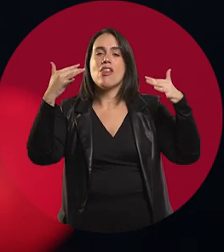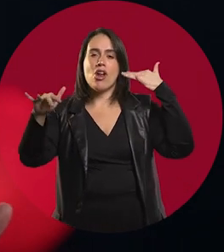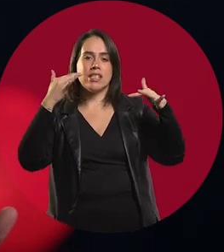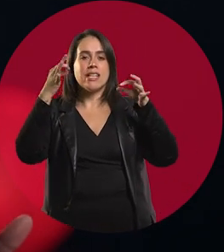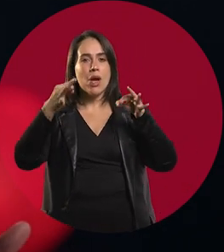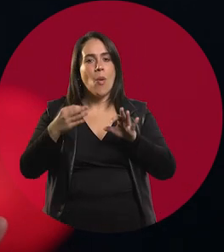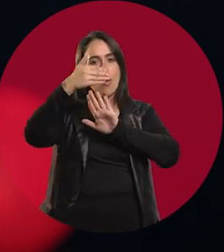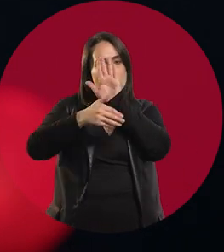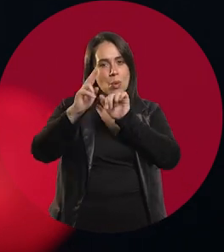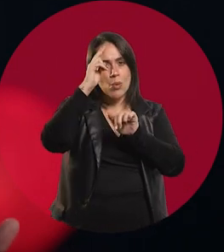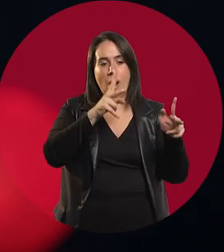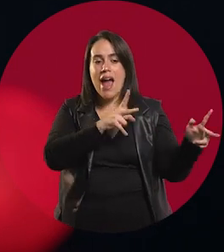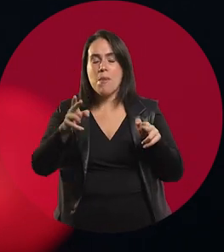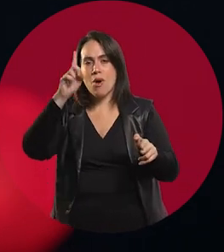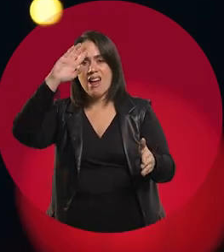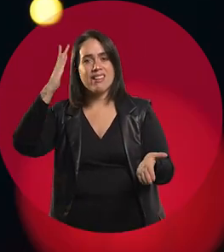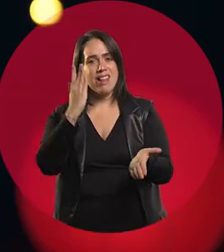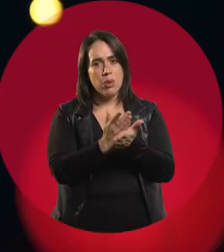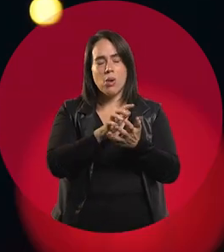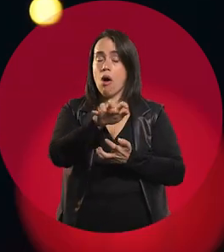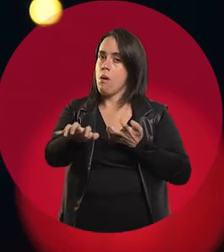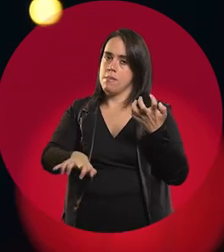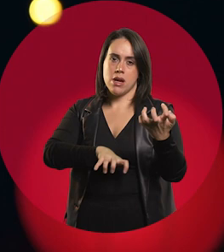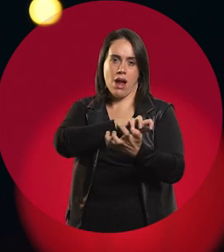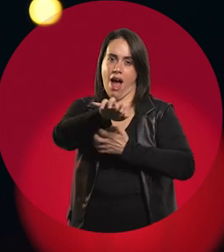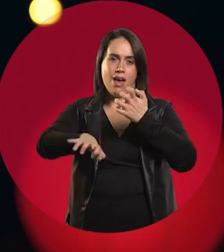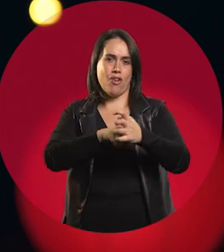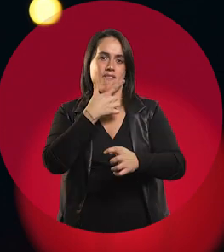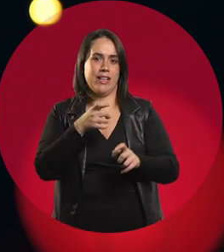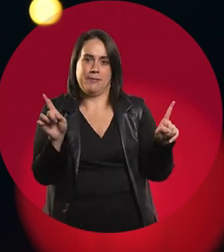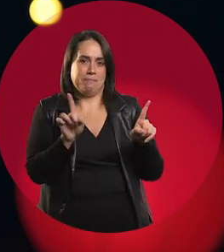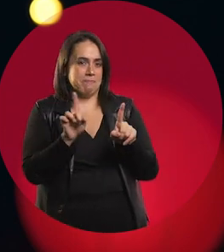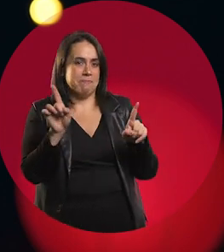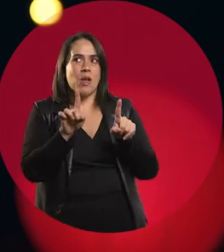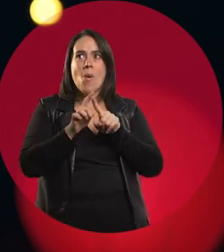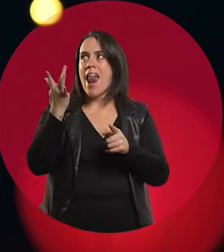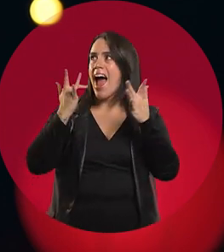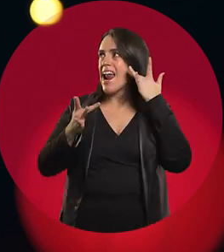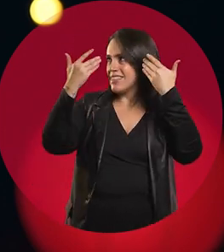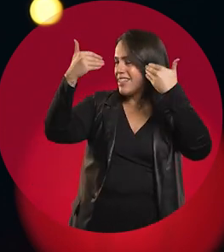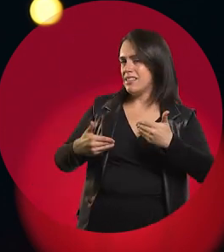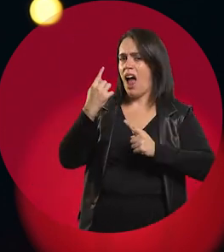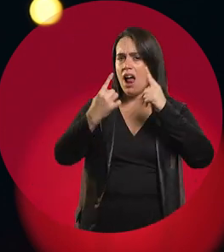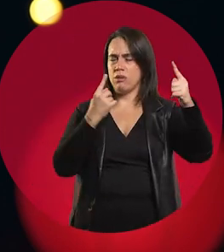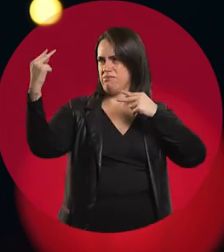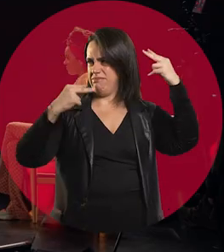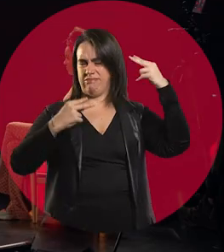in the midst of the dictatorship. In other words, it was a complex time. Artists were not very well regarded in general.